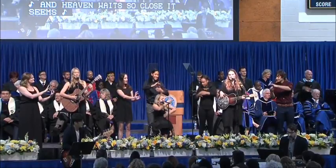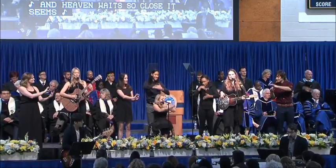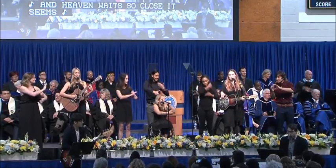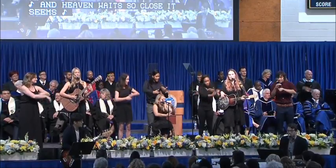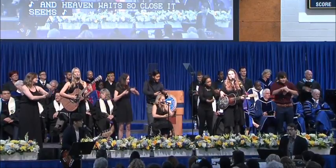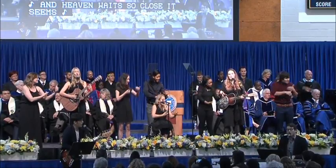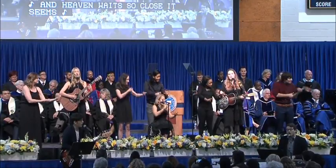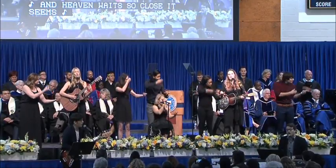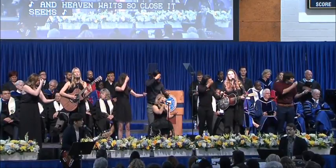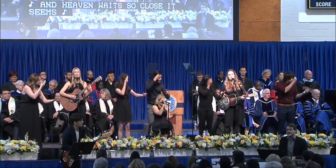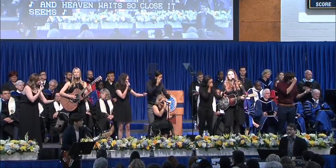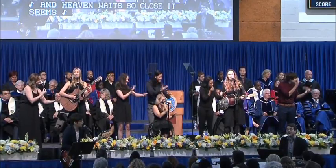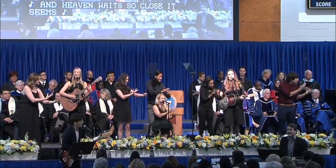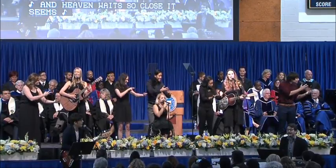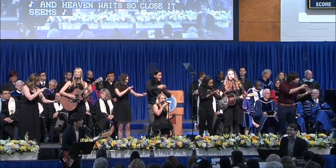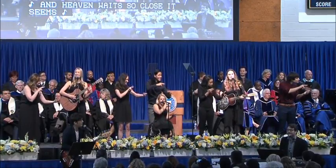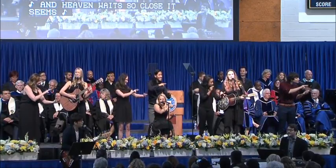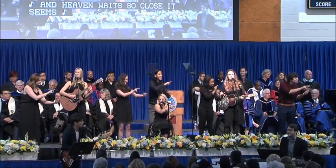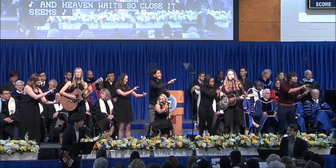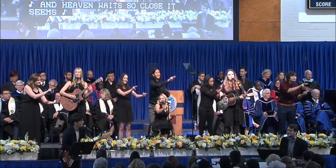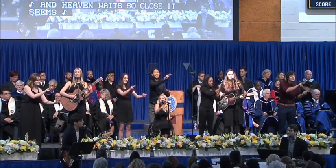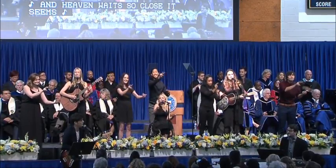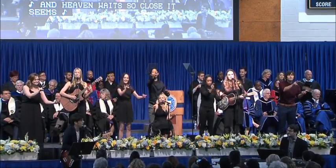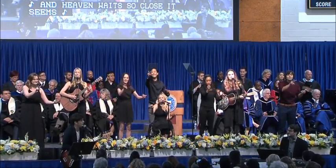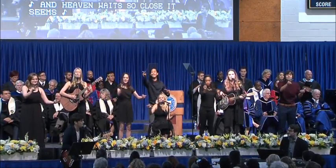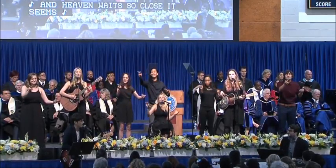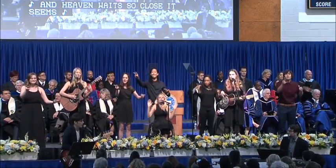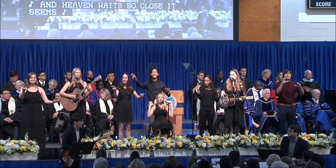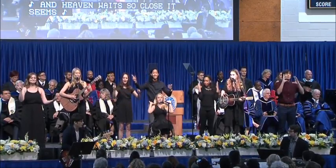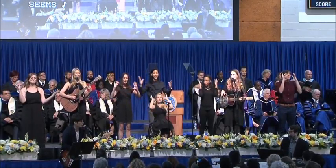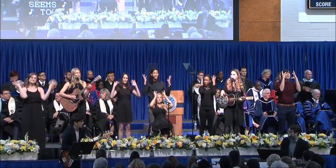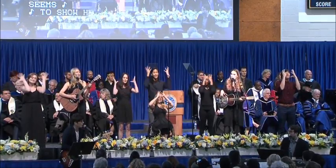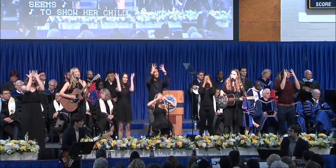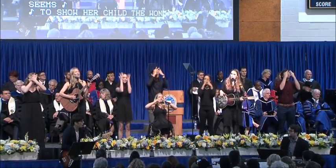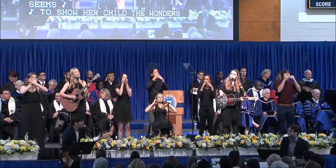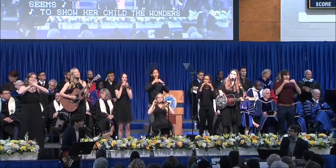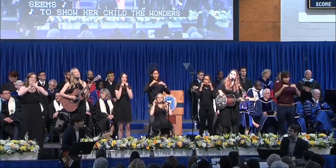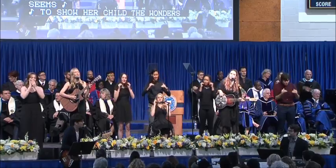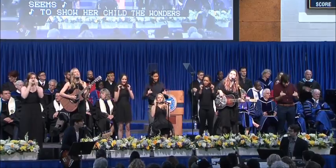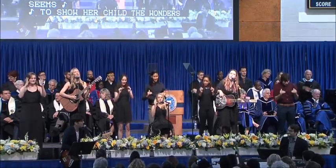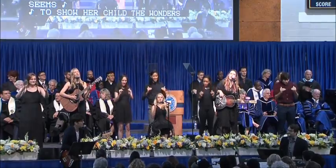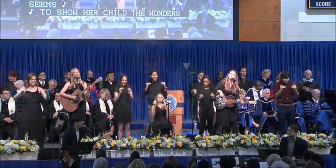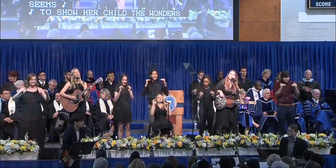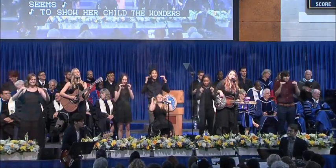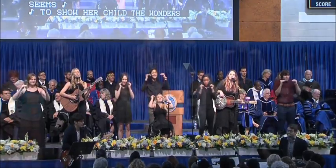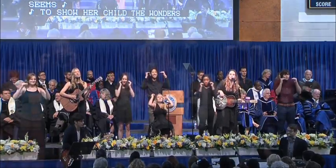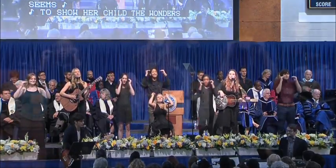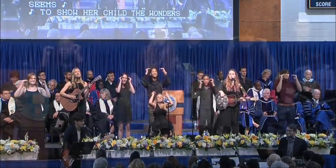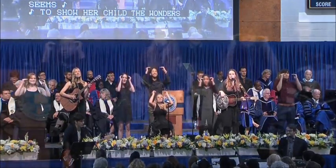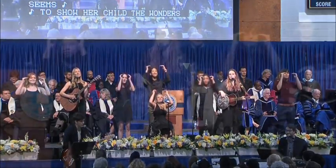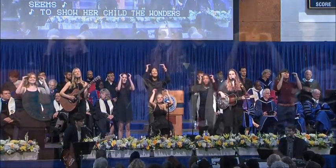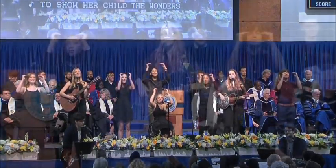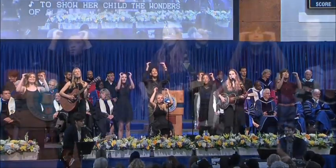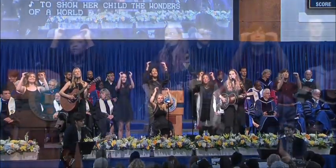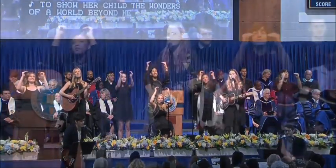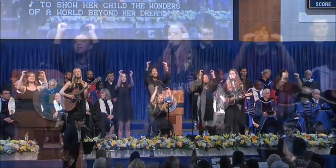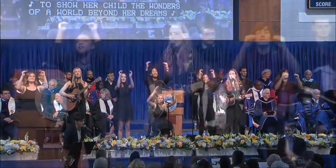To show her child the wonders Of a world beyond her dreams